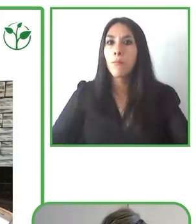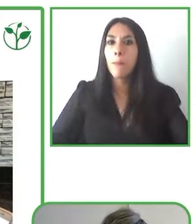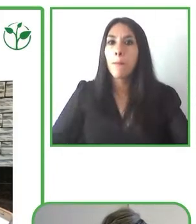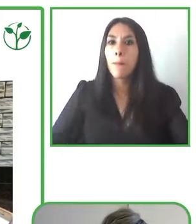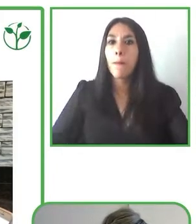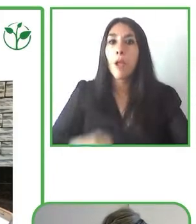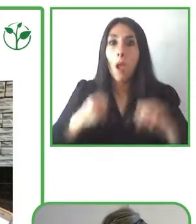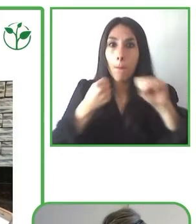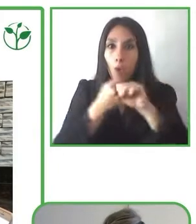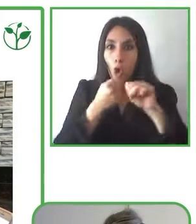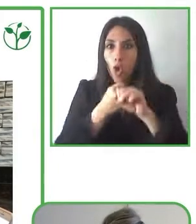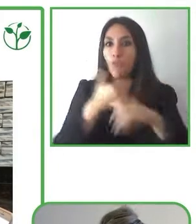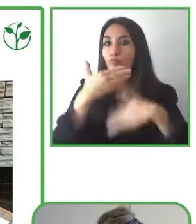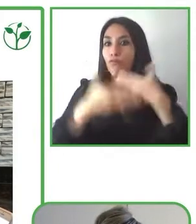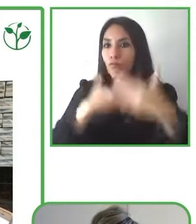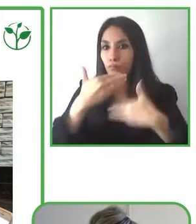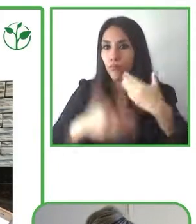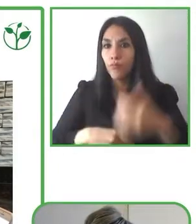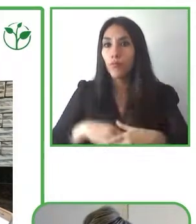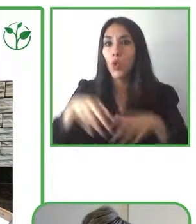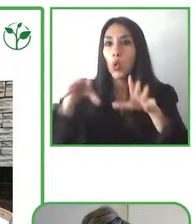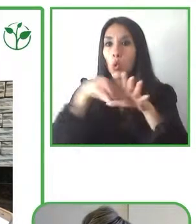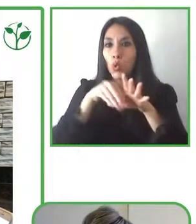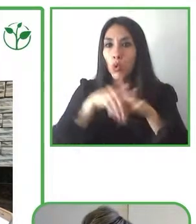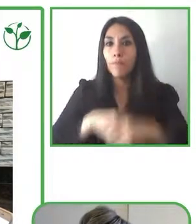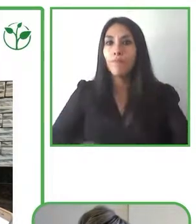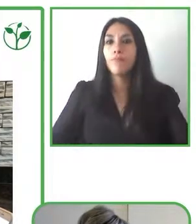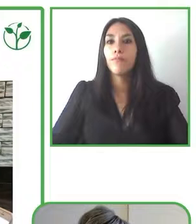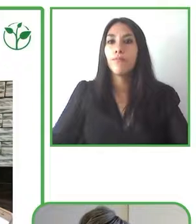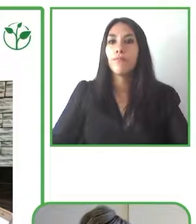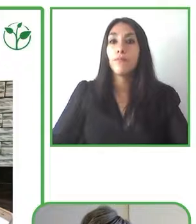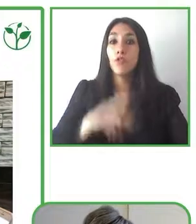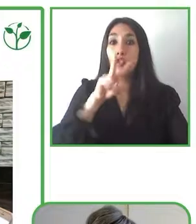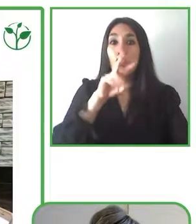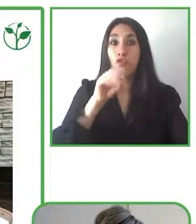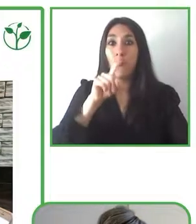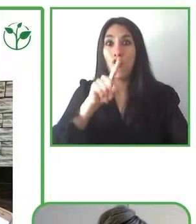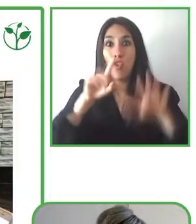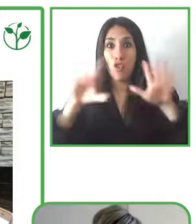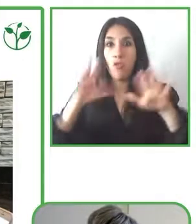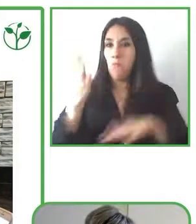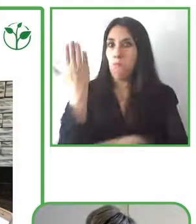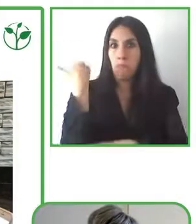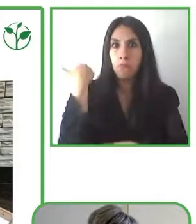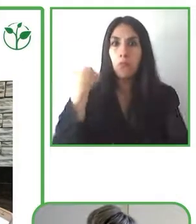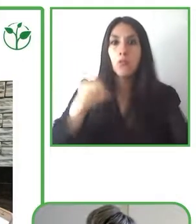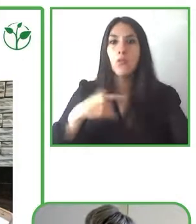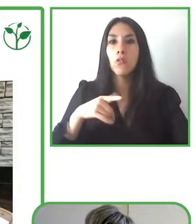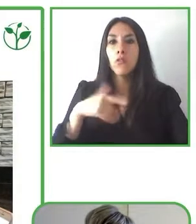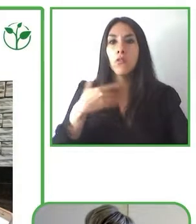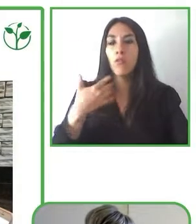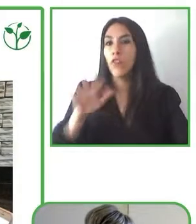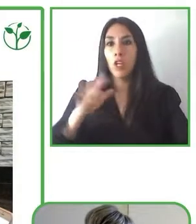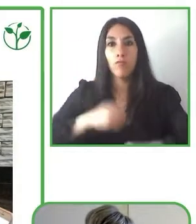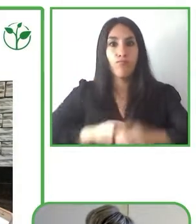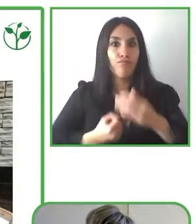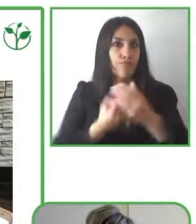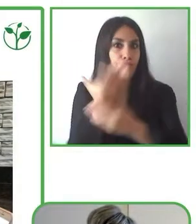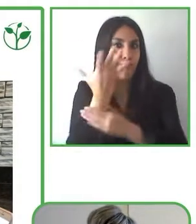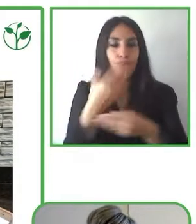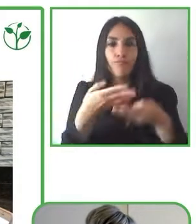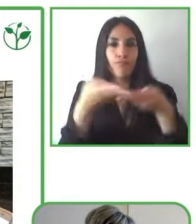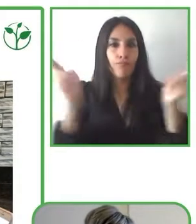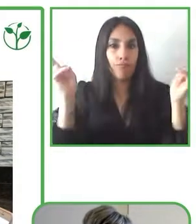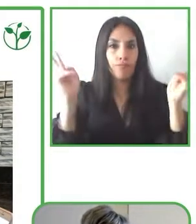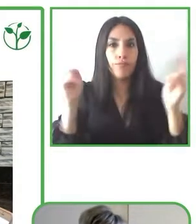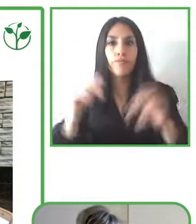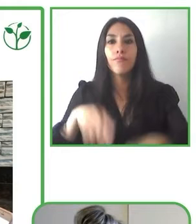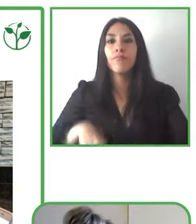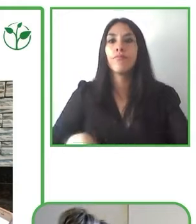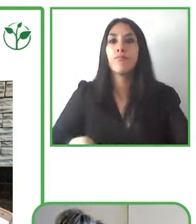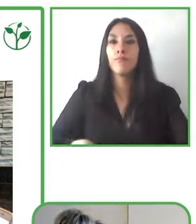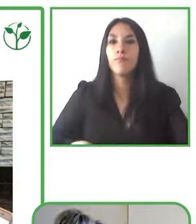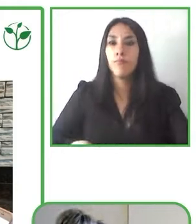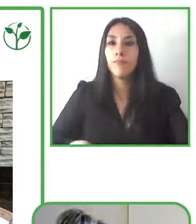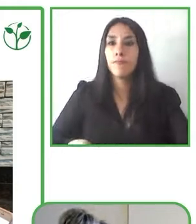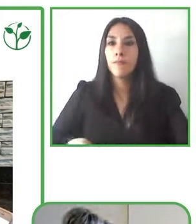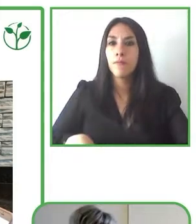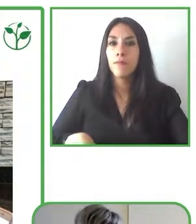In 2019 Escuela de Gente launched the first Brazilian accessible culture platform.